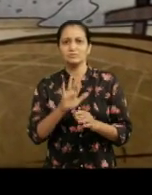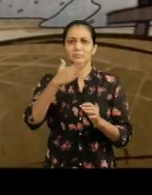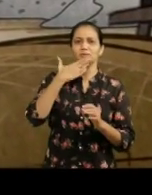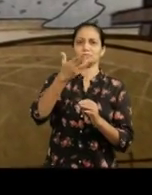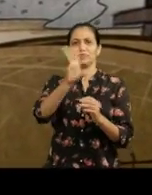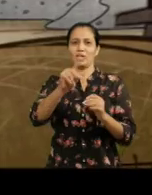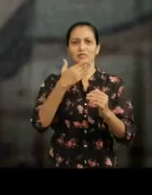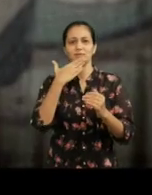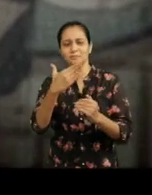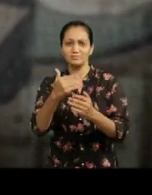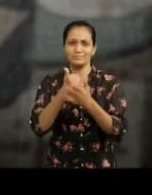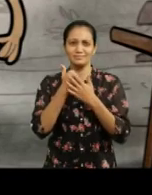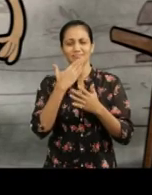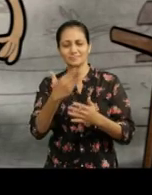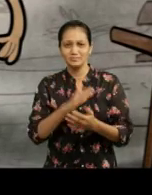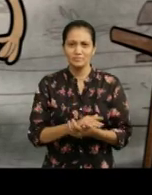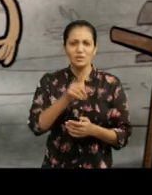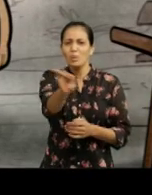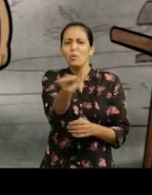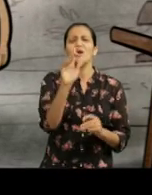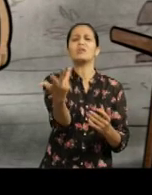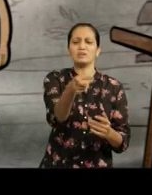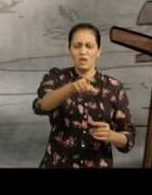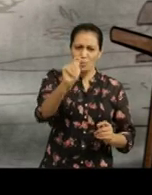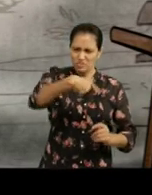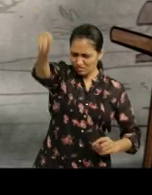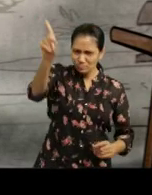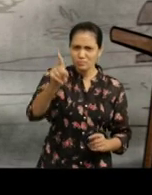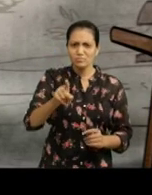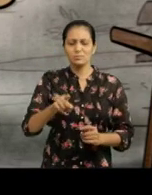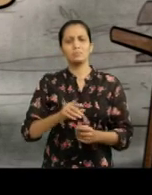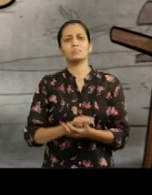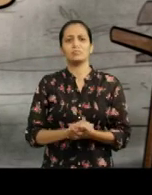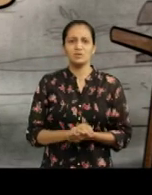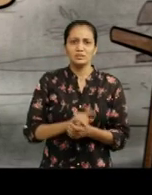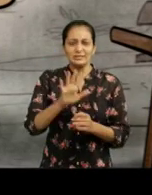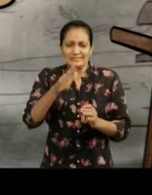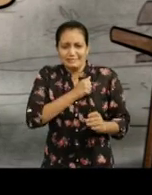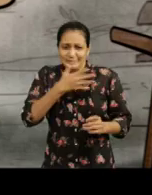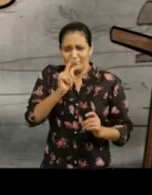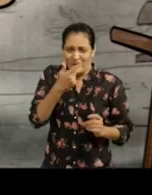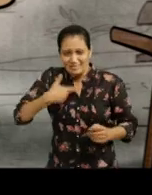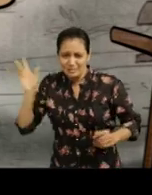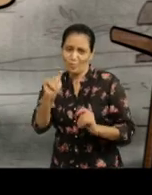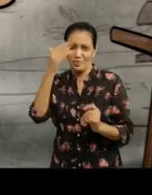Thanks again Yaar. (supervisor) Hey what the hell is happening there, back to work. Got to rush, work you know.